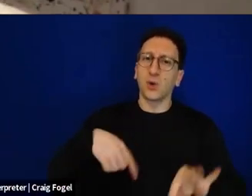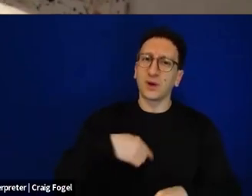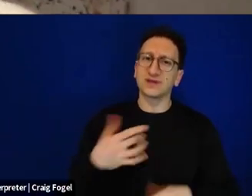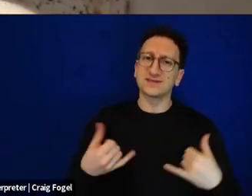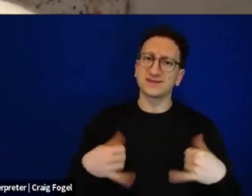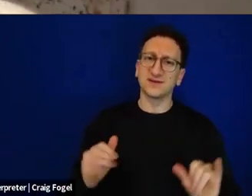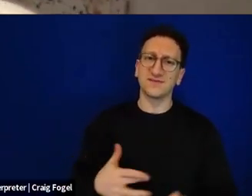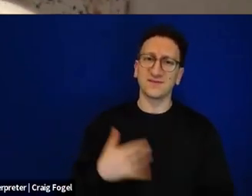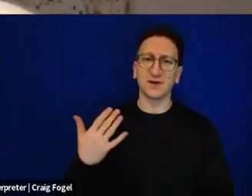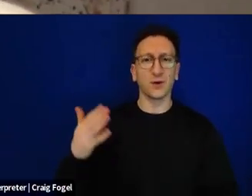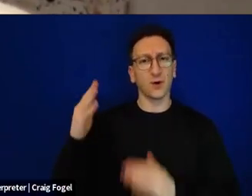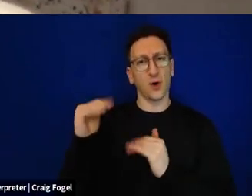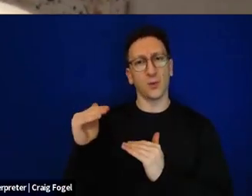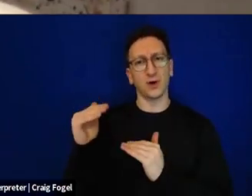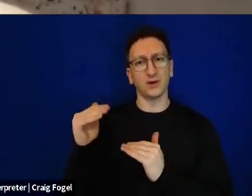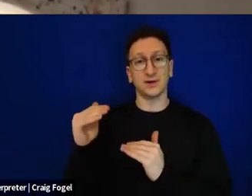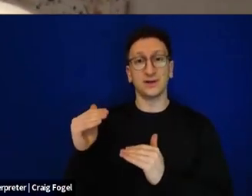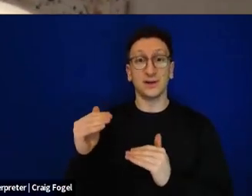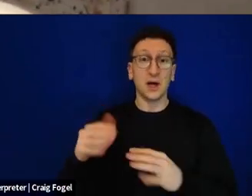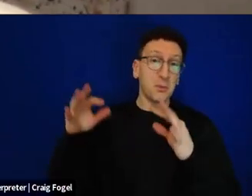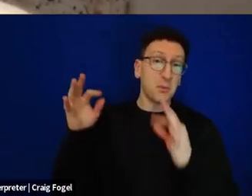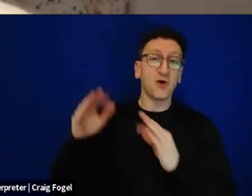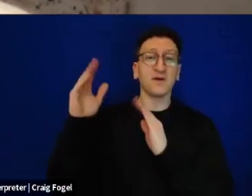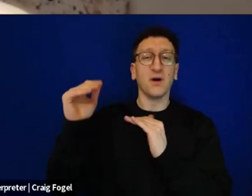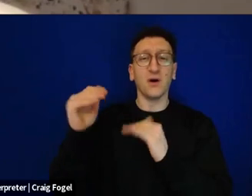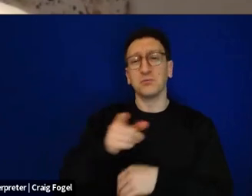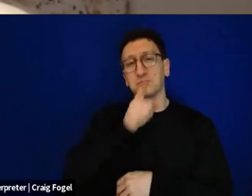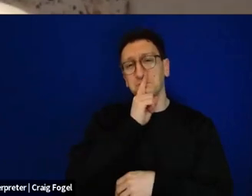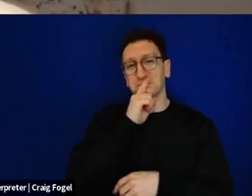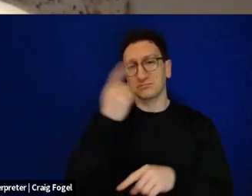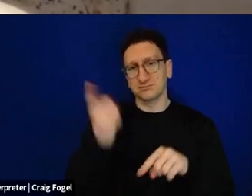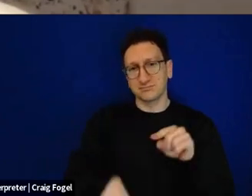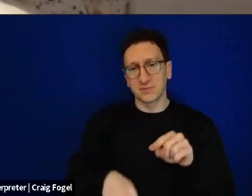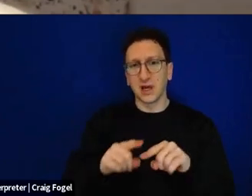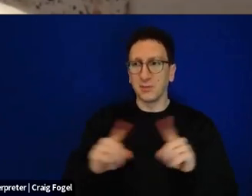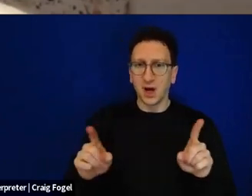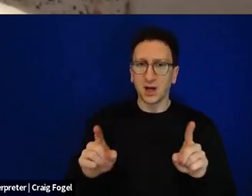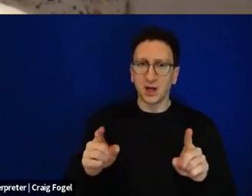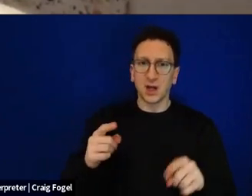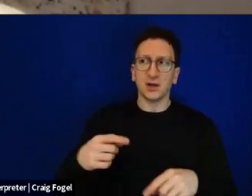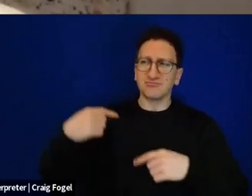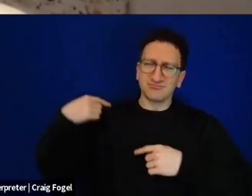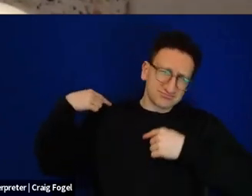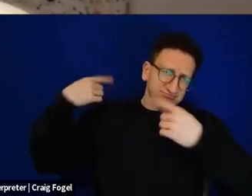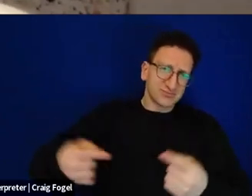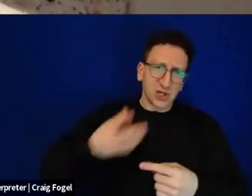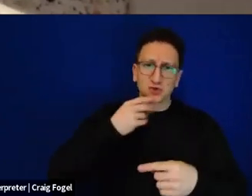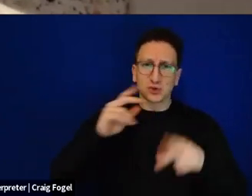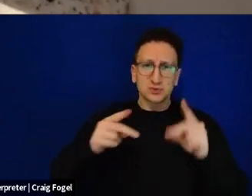no matter what, but as a sense that we have been through hard times and we will find ways to make